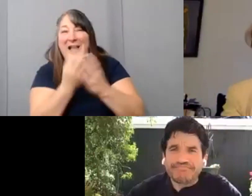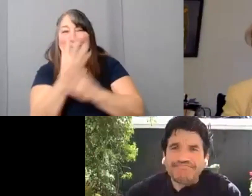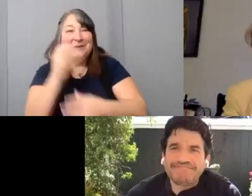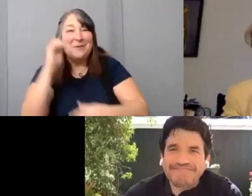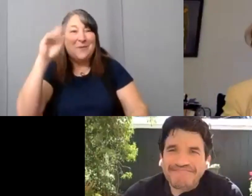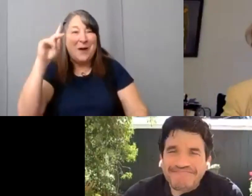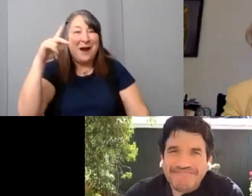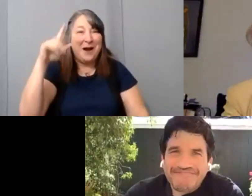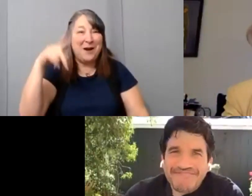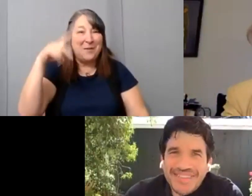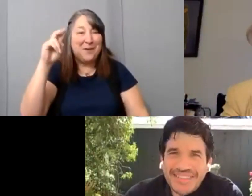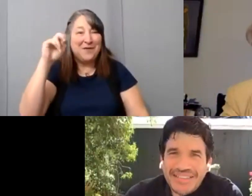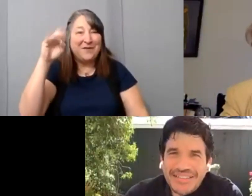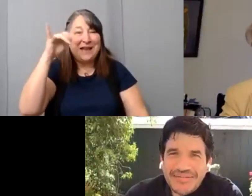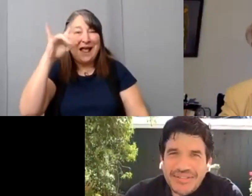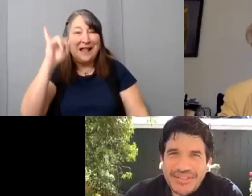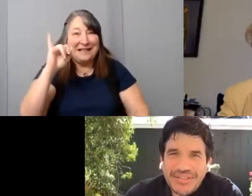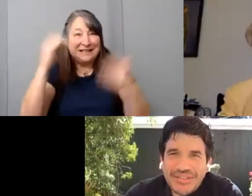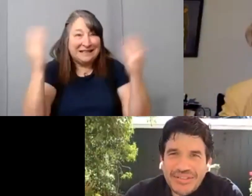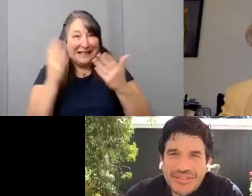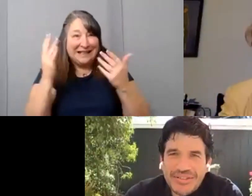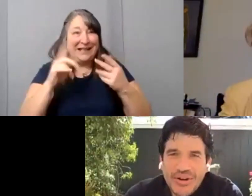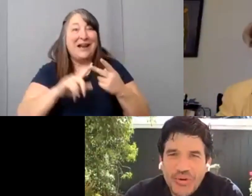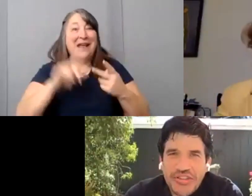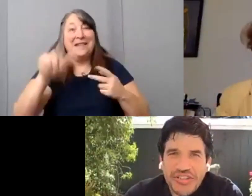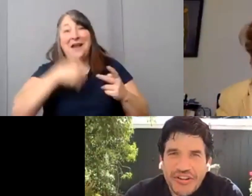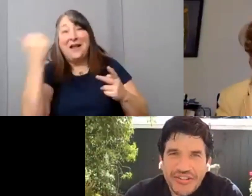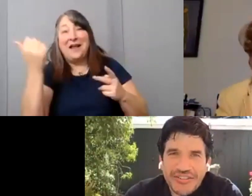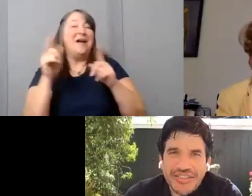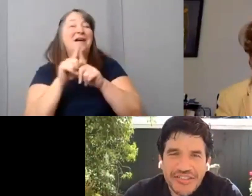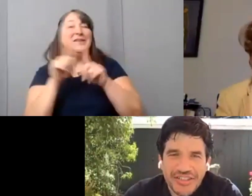And do we have uh the one the only oh [Mark] He's here. He’s here.